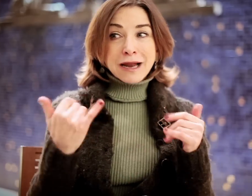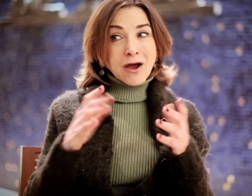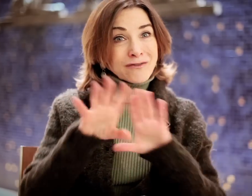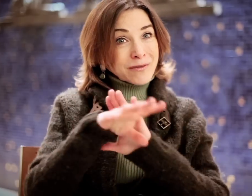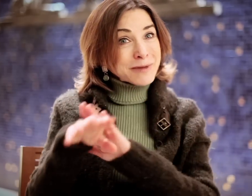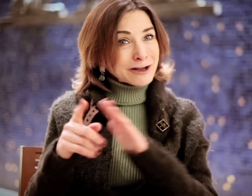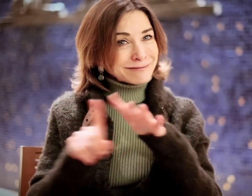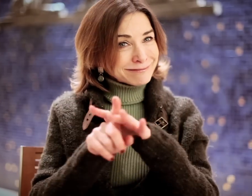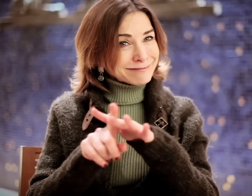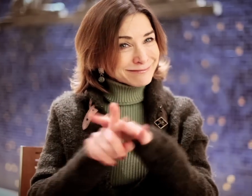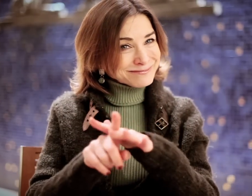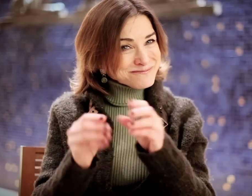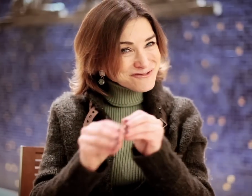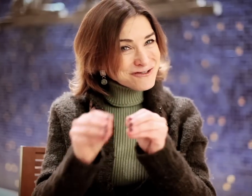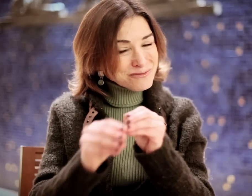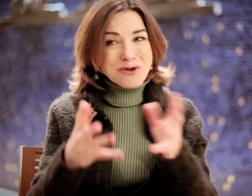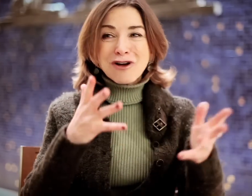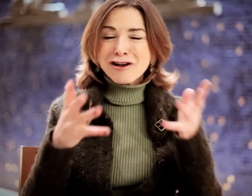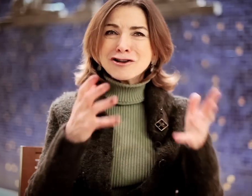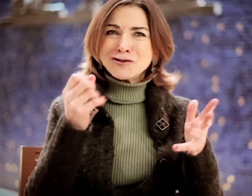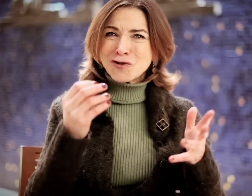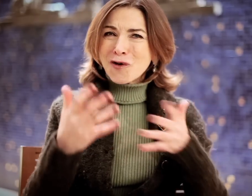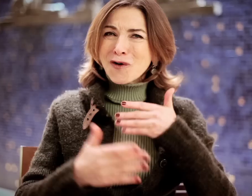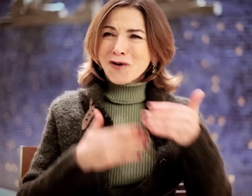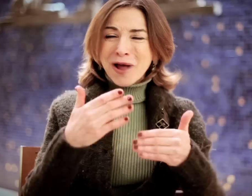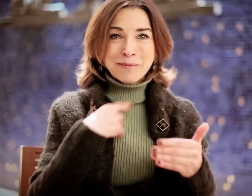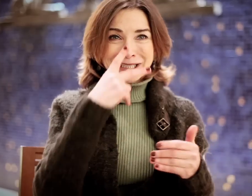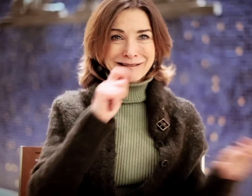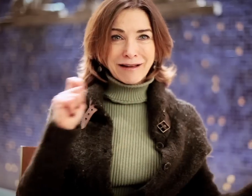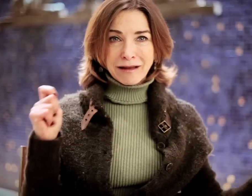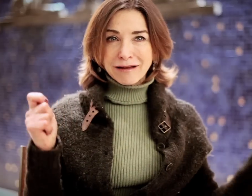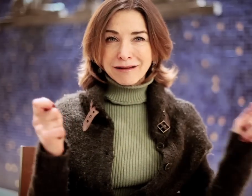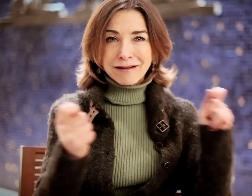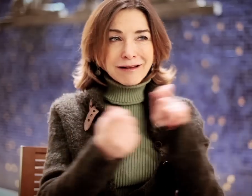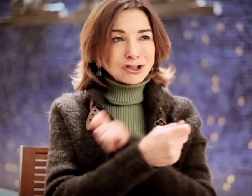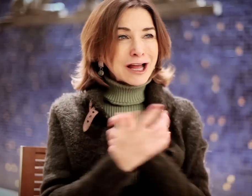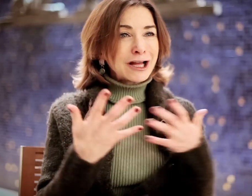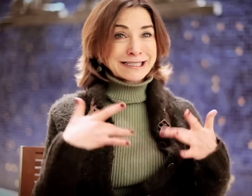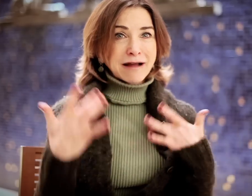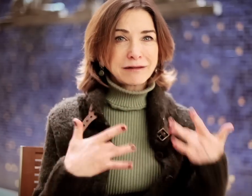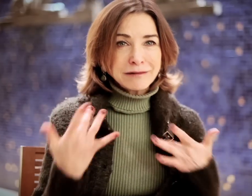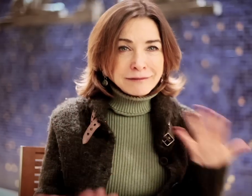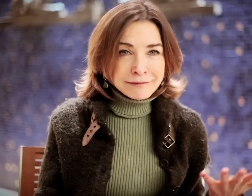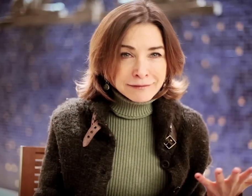But now filmmakers are popping up more, and I'm seeing changes happening. It's exciting.